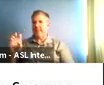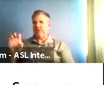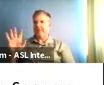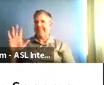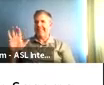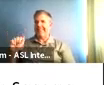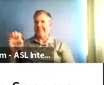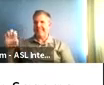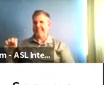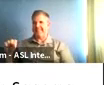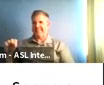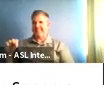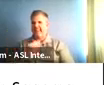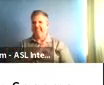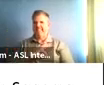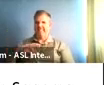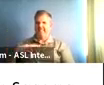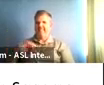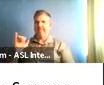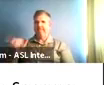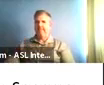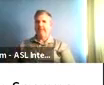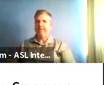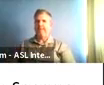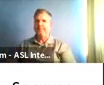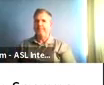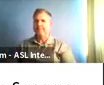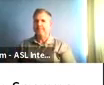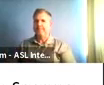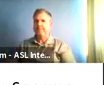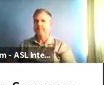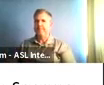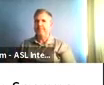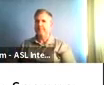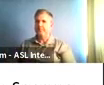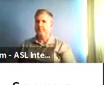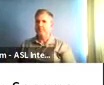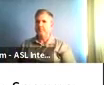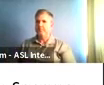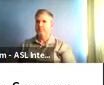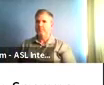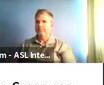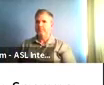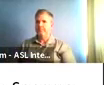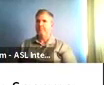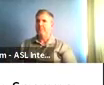the skilled nursing facilities and one third of the cases occurring in